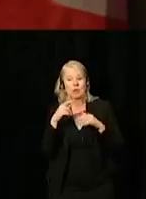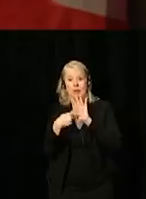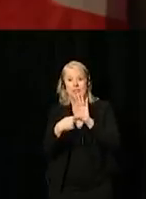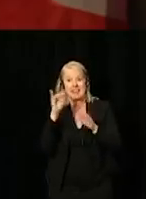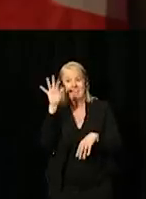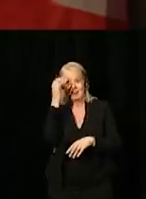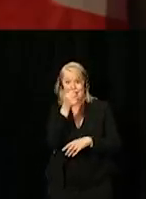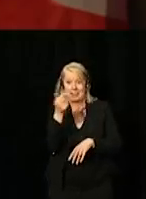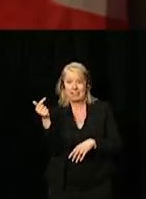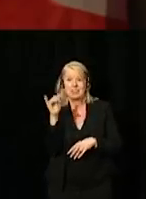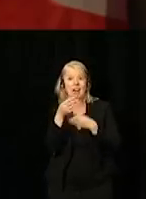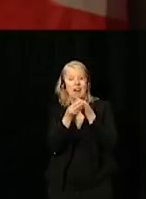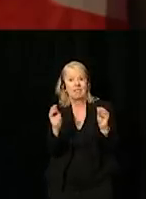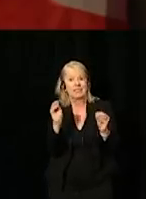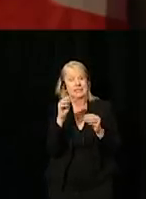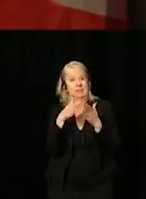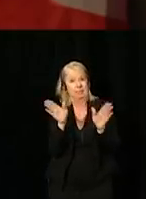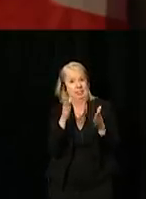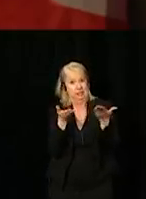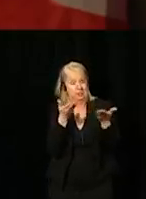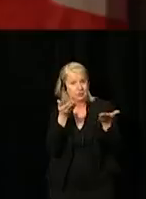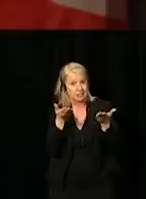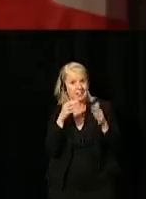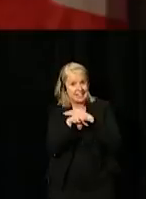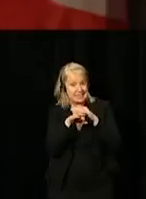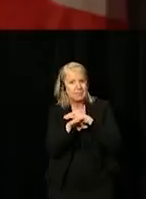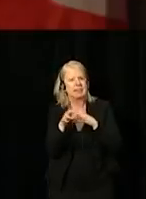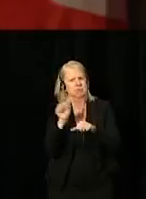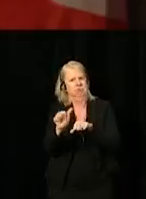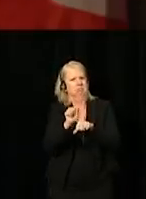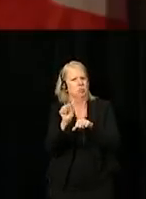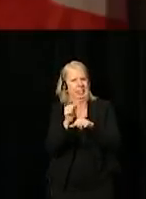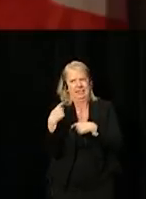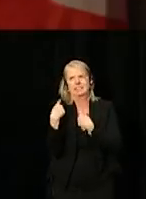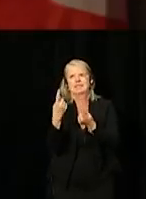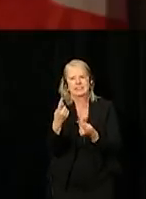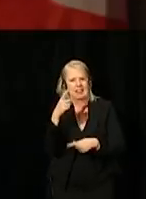the office of public service accessibility has been hard at work since last summer